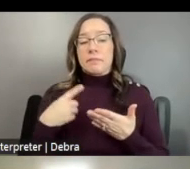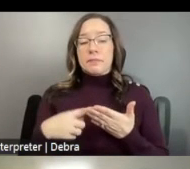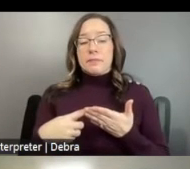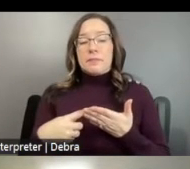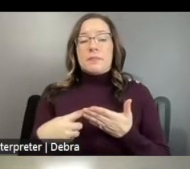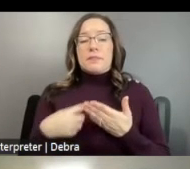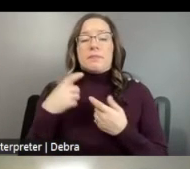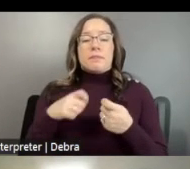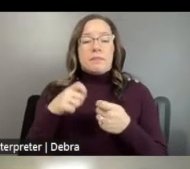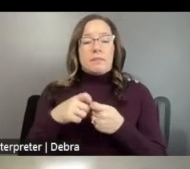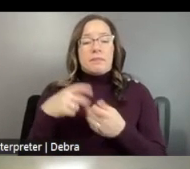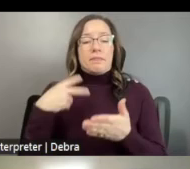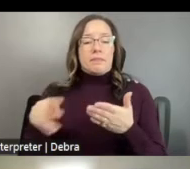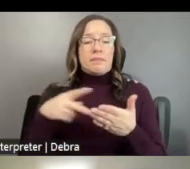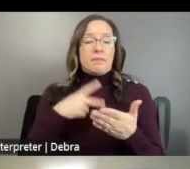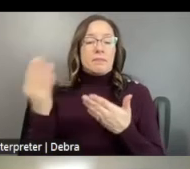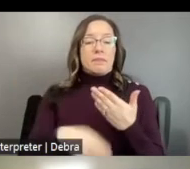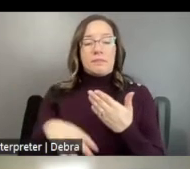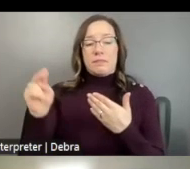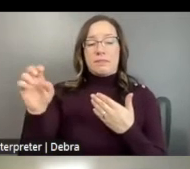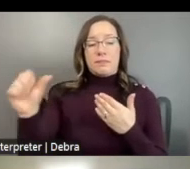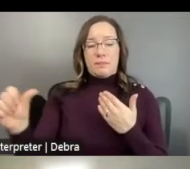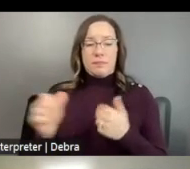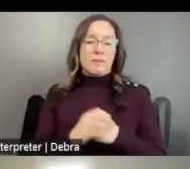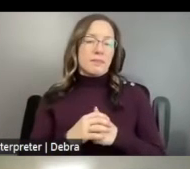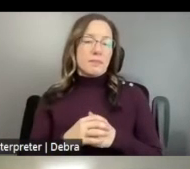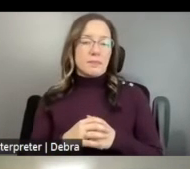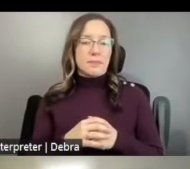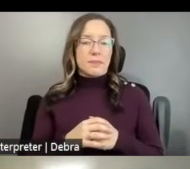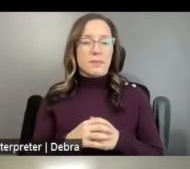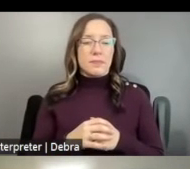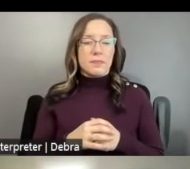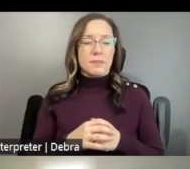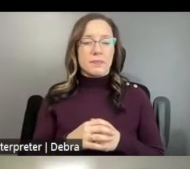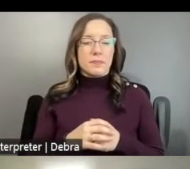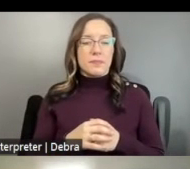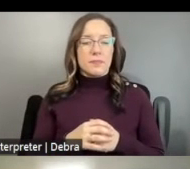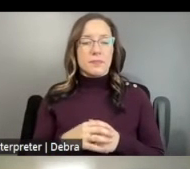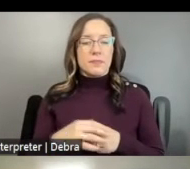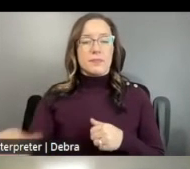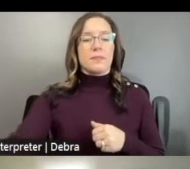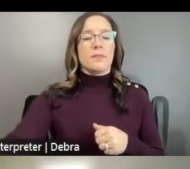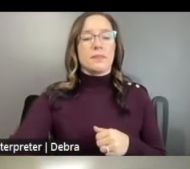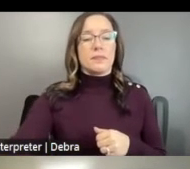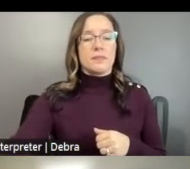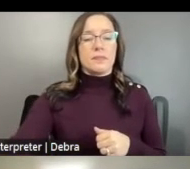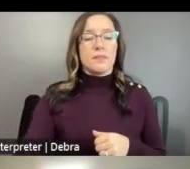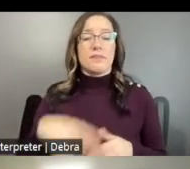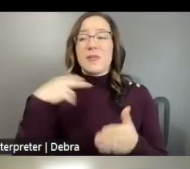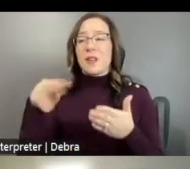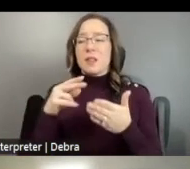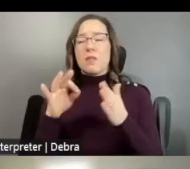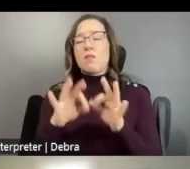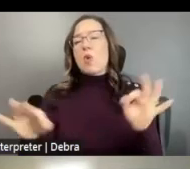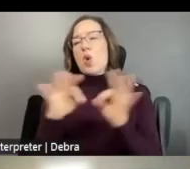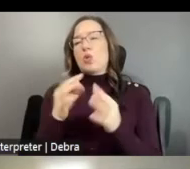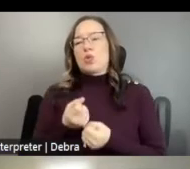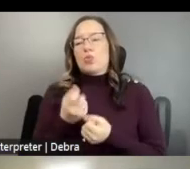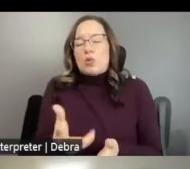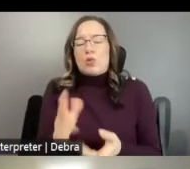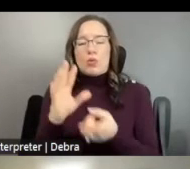DANCE PROGRAM AT THE NEA. WE BELIEVE DANCE IS A VITAL EXPRESSION OF CULTURE AND HAS THE ABILITY TO